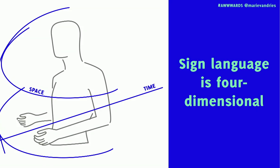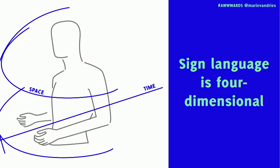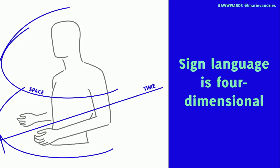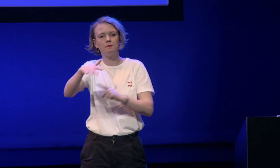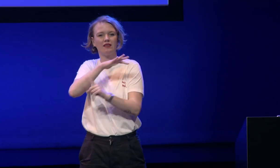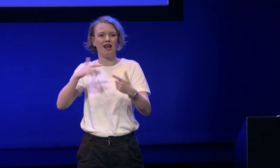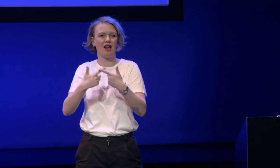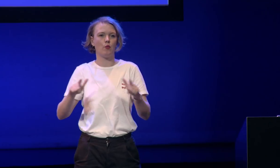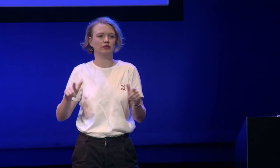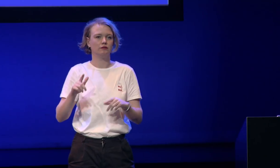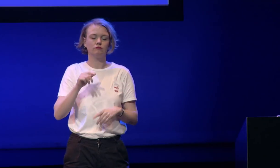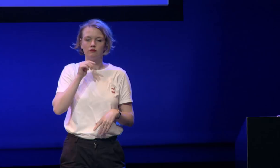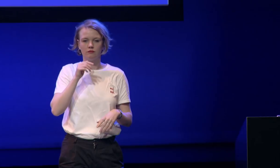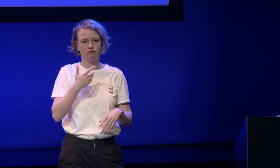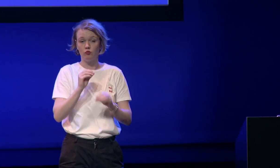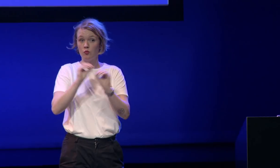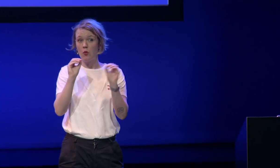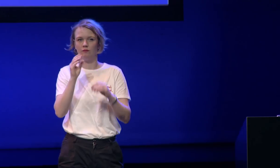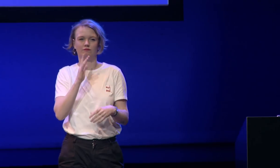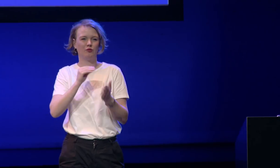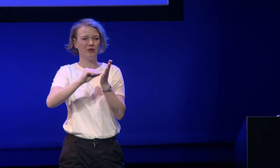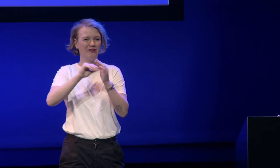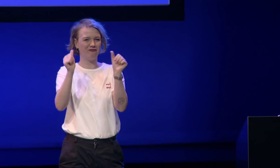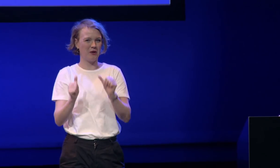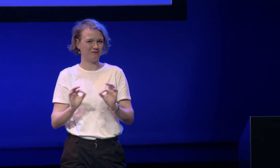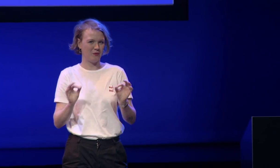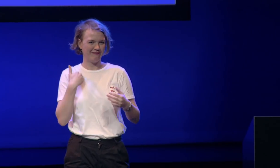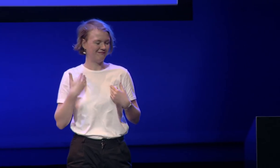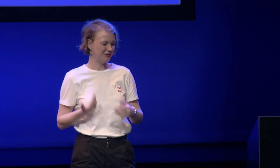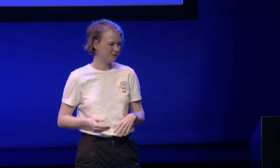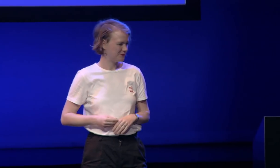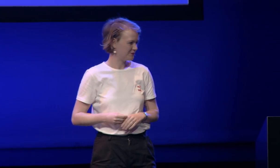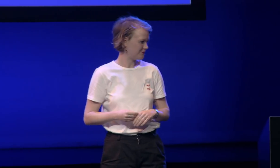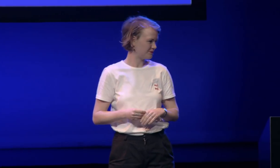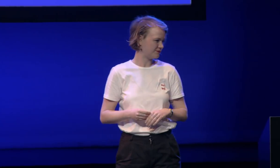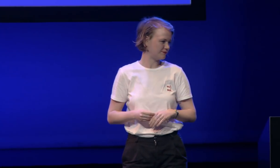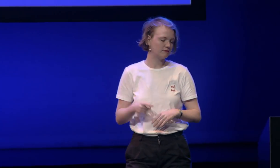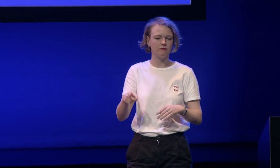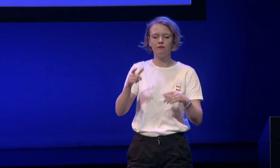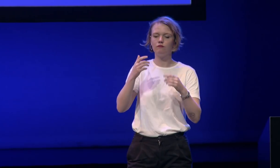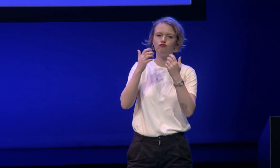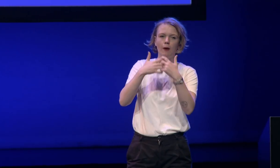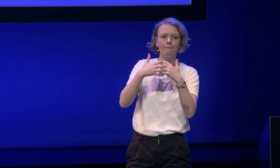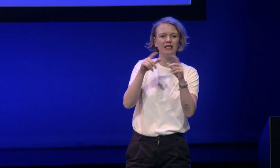are real four dimensional spatial languages they don't have a written form